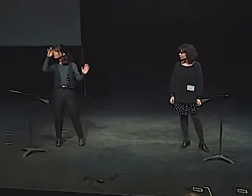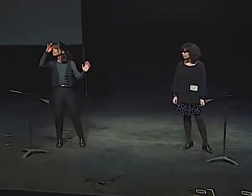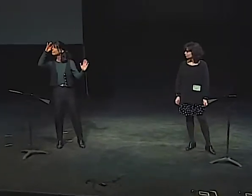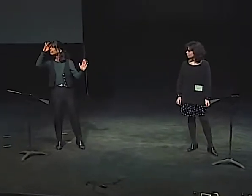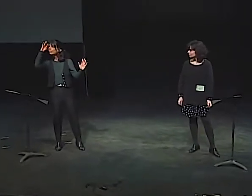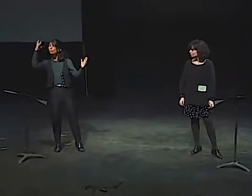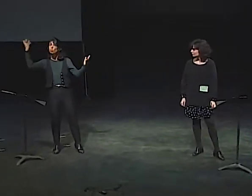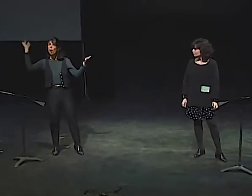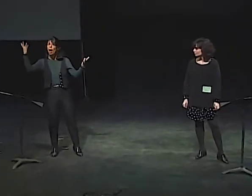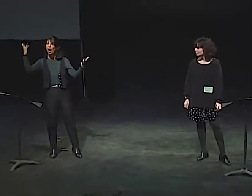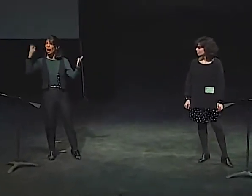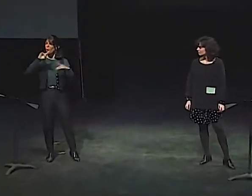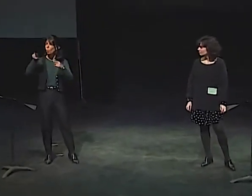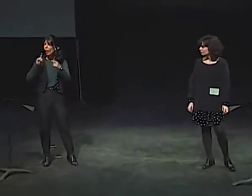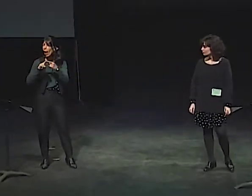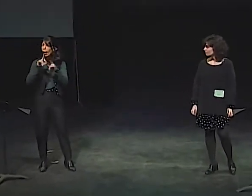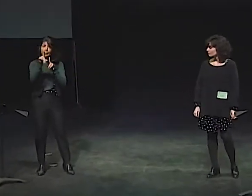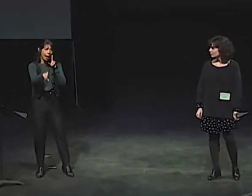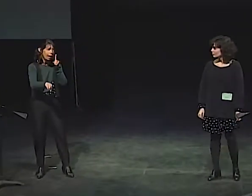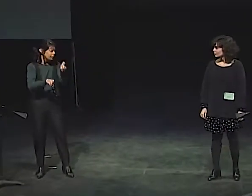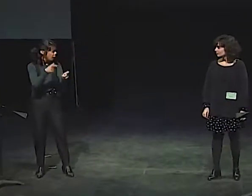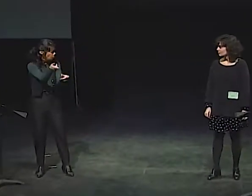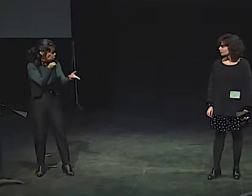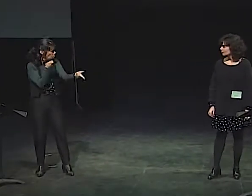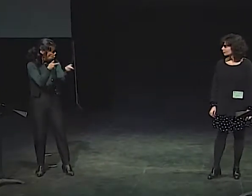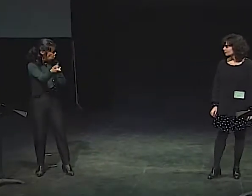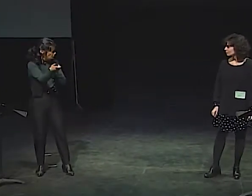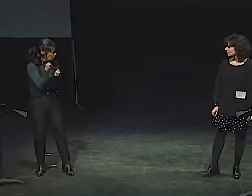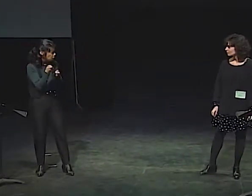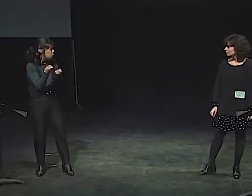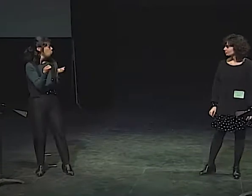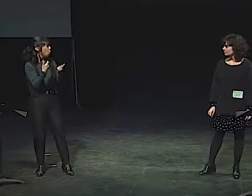THE CHARACTER OF THE BAG LADY, WHY WAS SHE INVENTED?